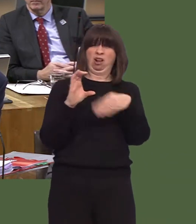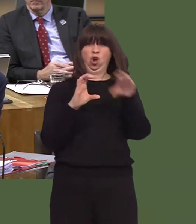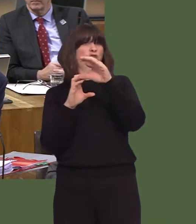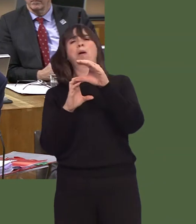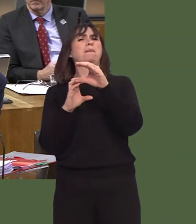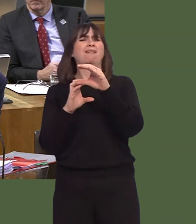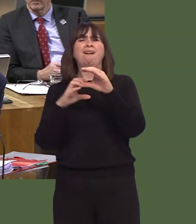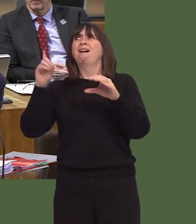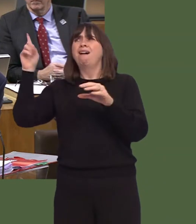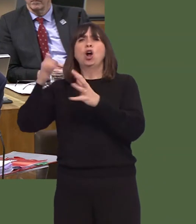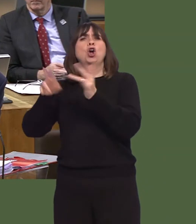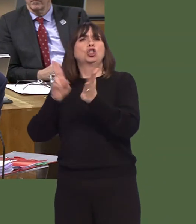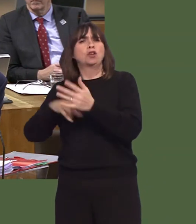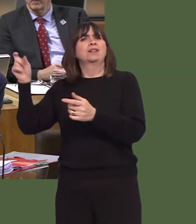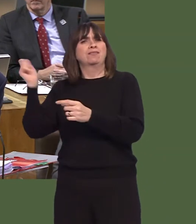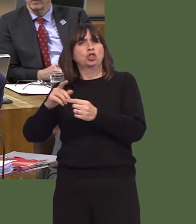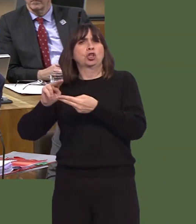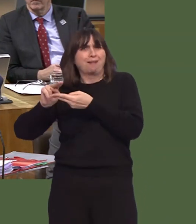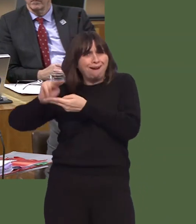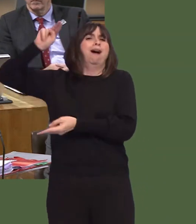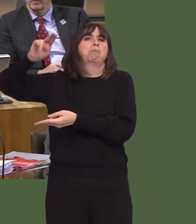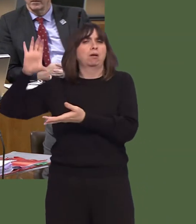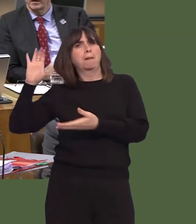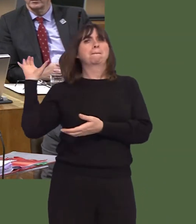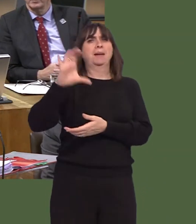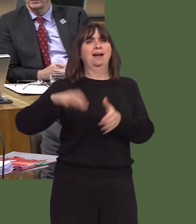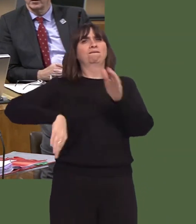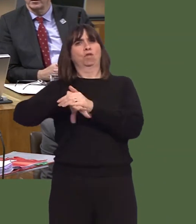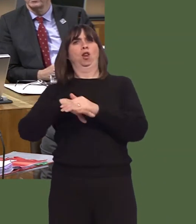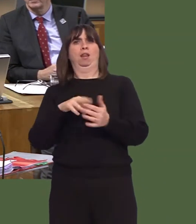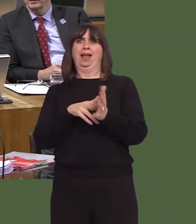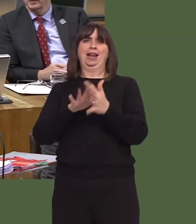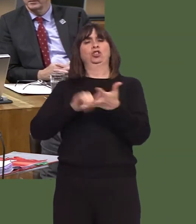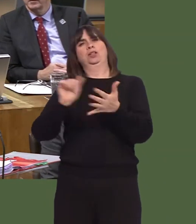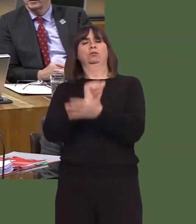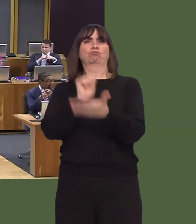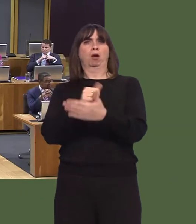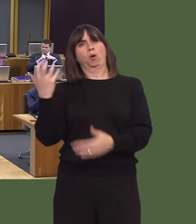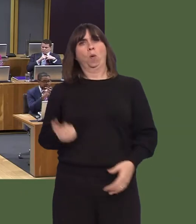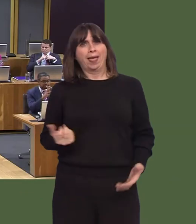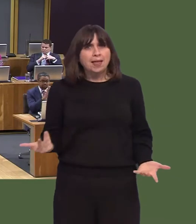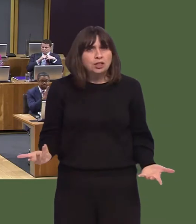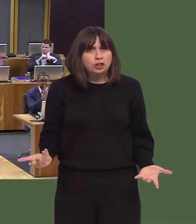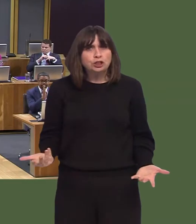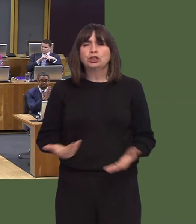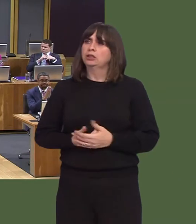Let the Tories pay to ensure the people of Wales are able to pay the staff of the NHS properly.